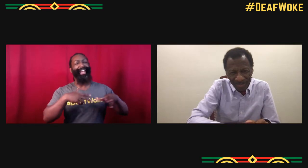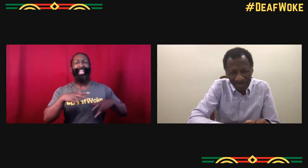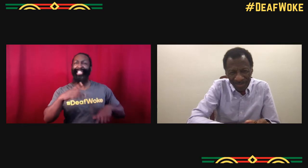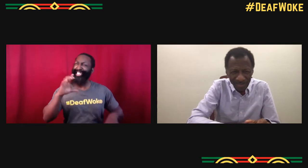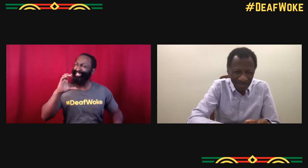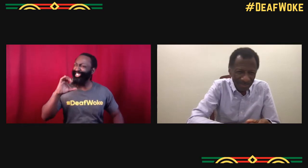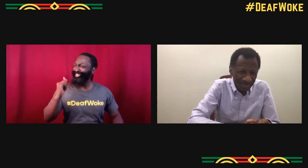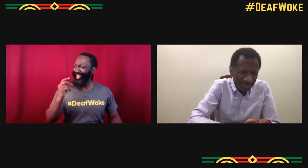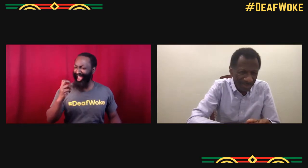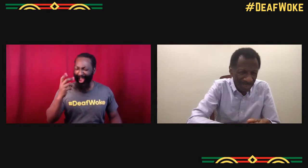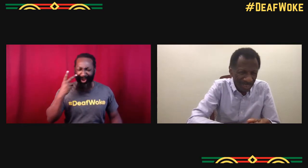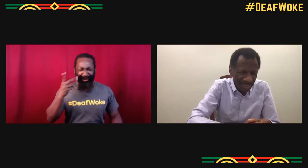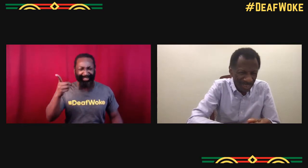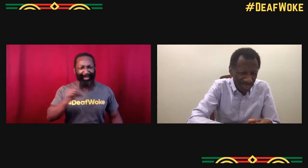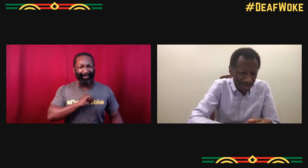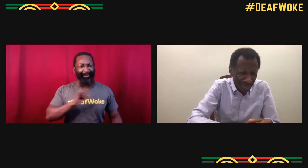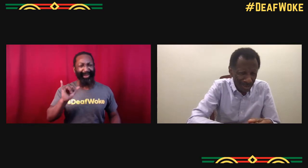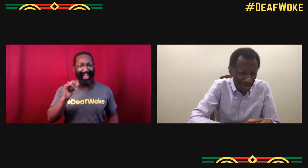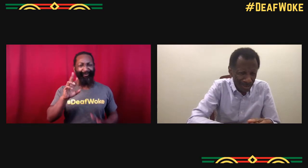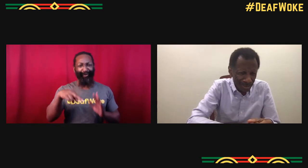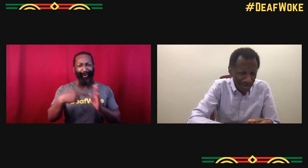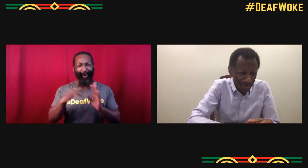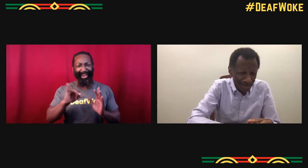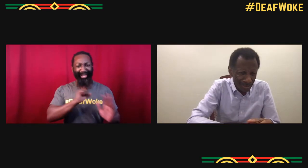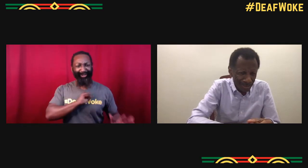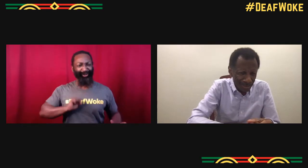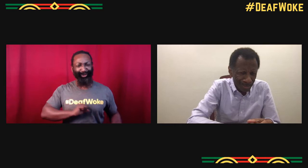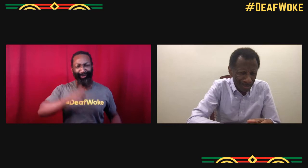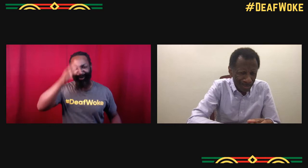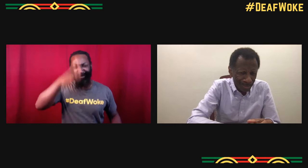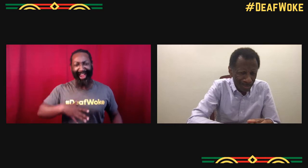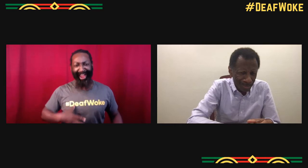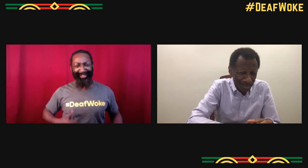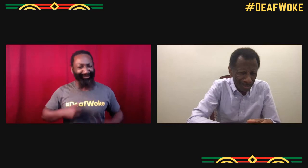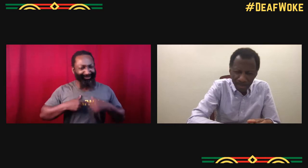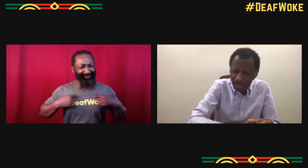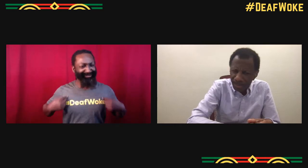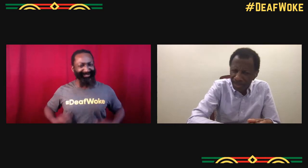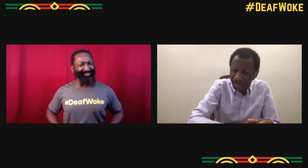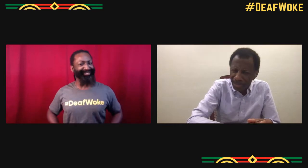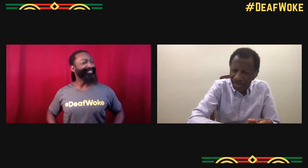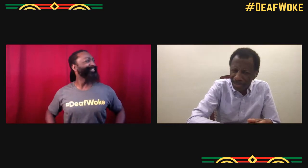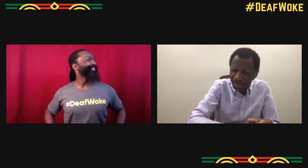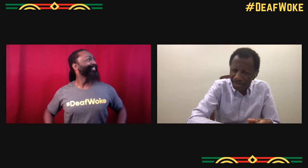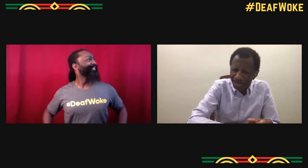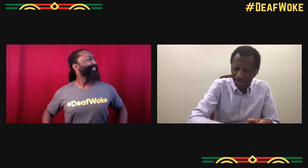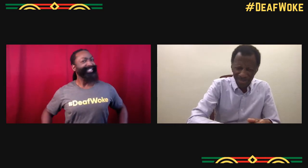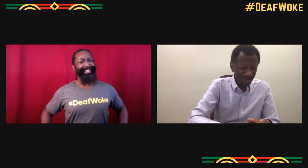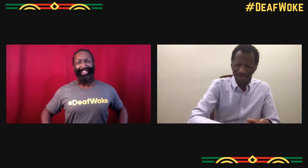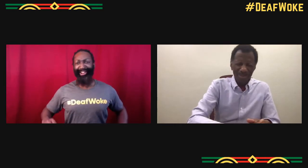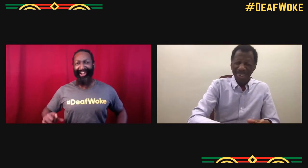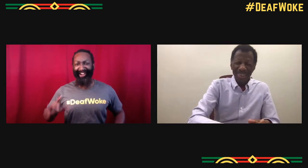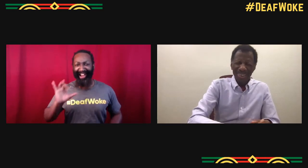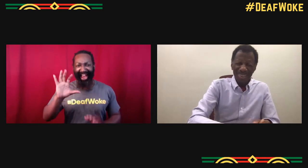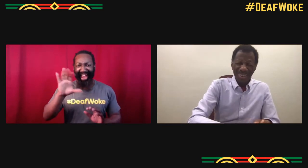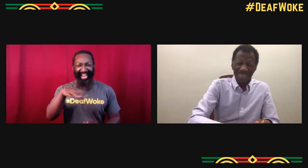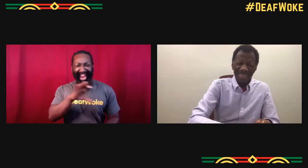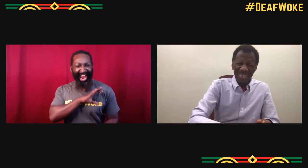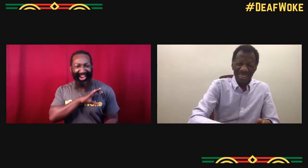I'm trying to remember, like one day I was just, I was walking and like I wanna see CJ and Devin